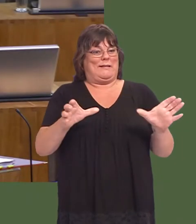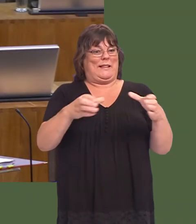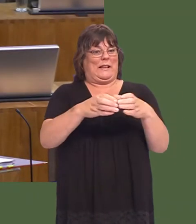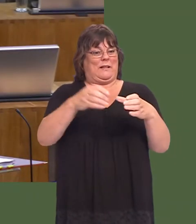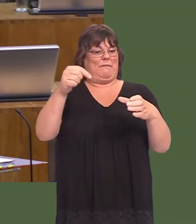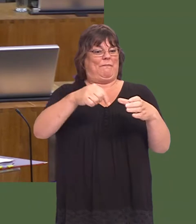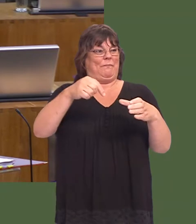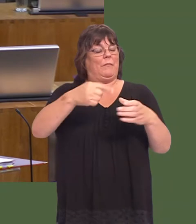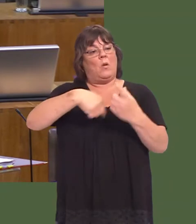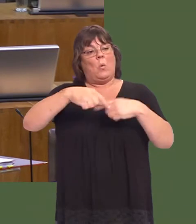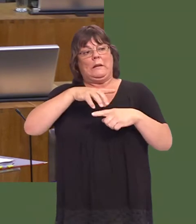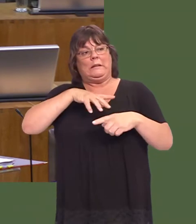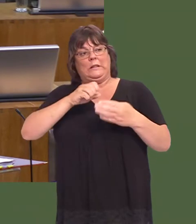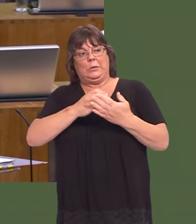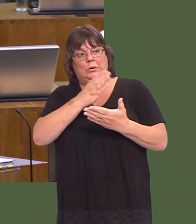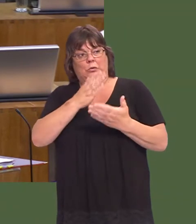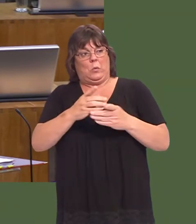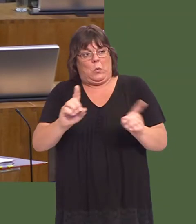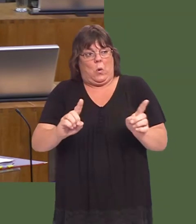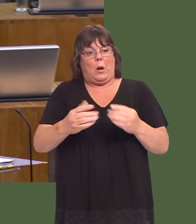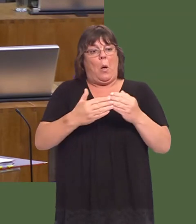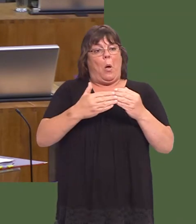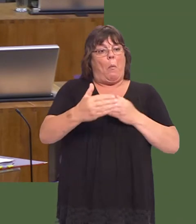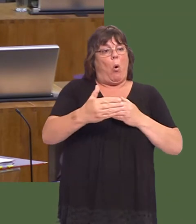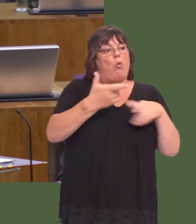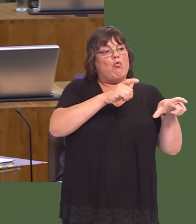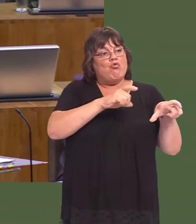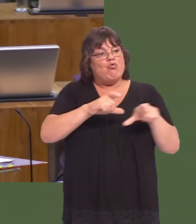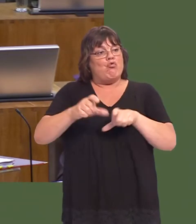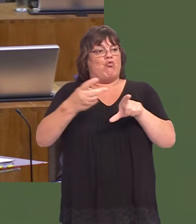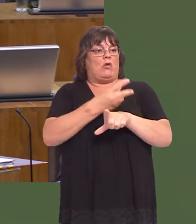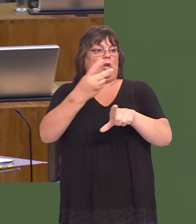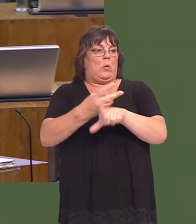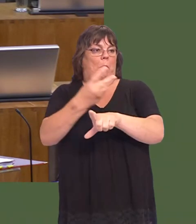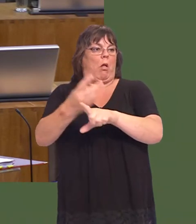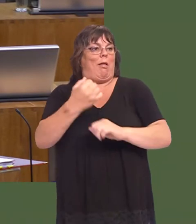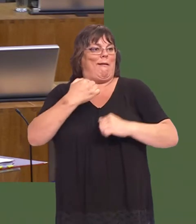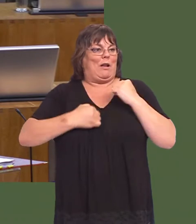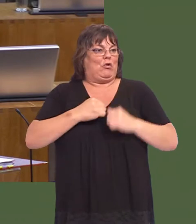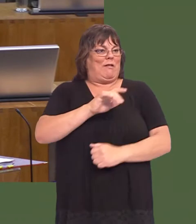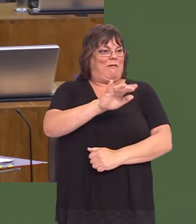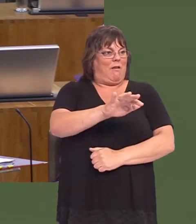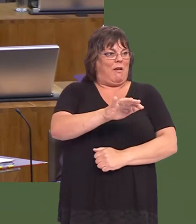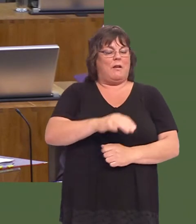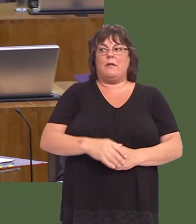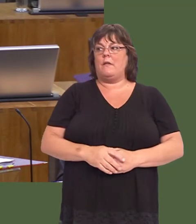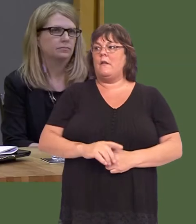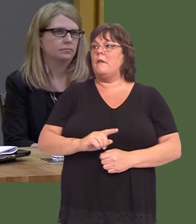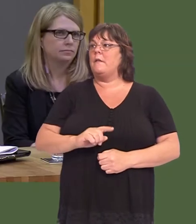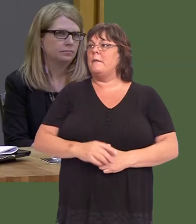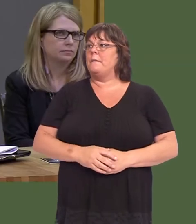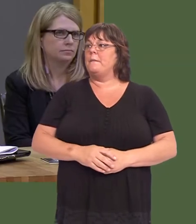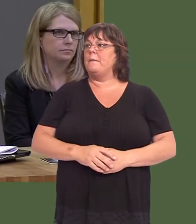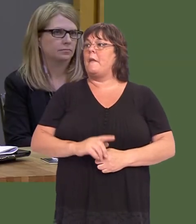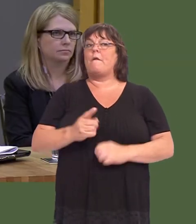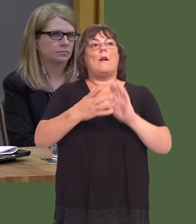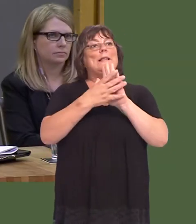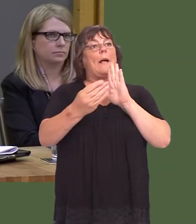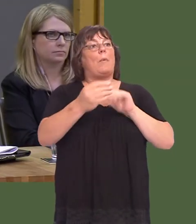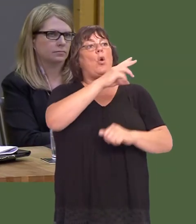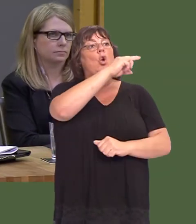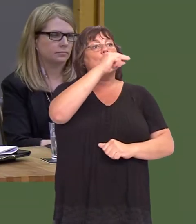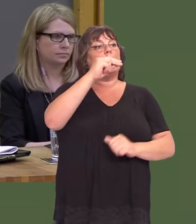so what we need to ensure is that more renewable energy is available, for example in the lagoon